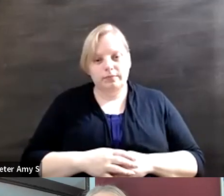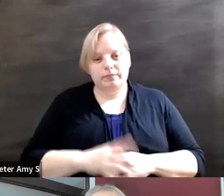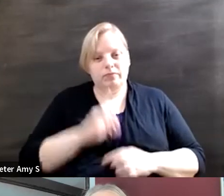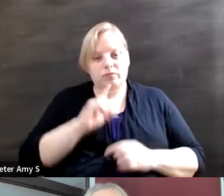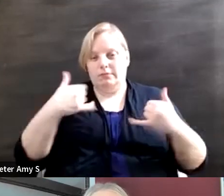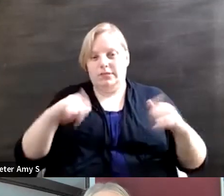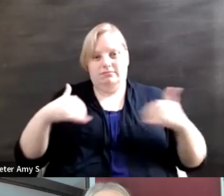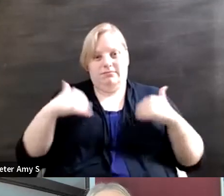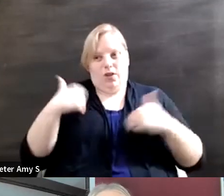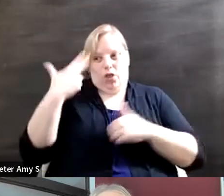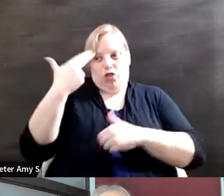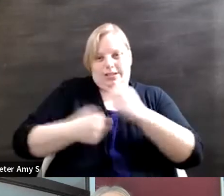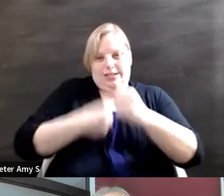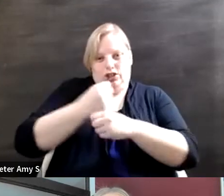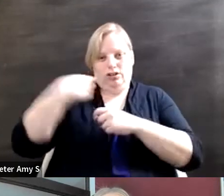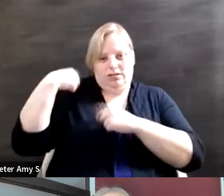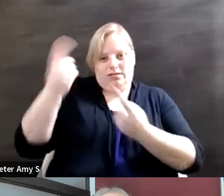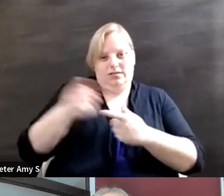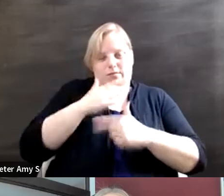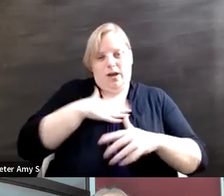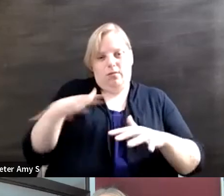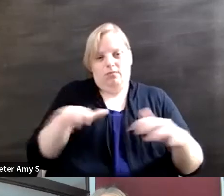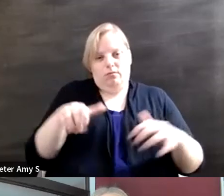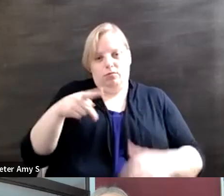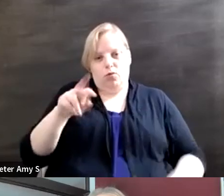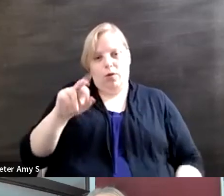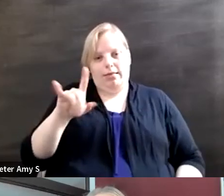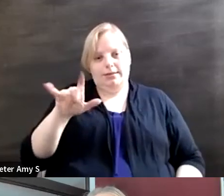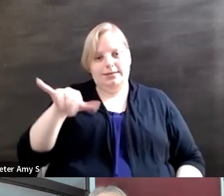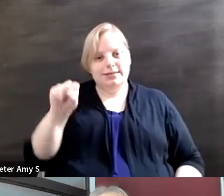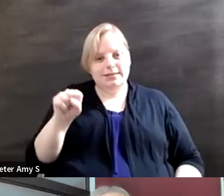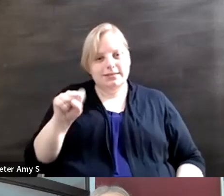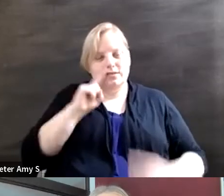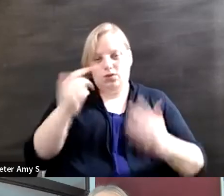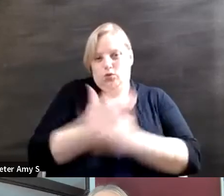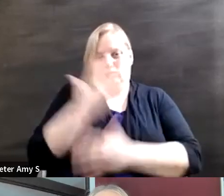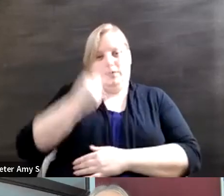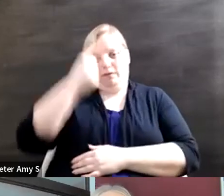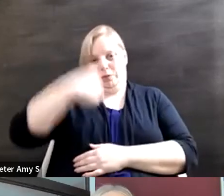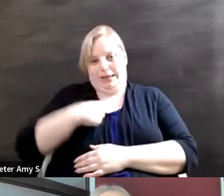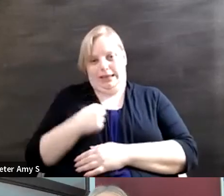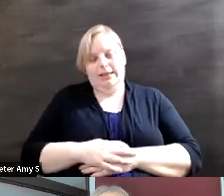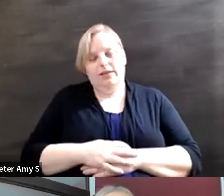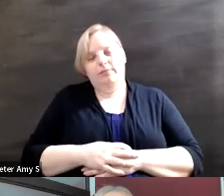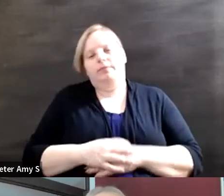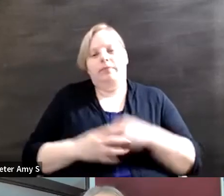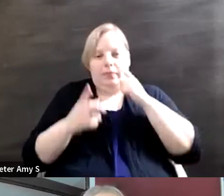I'm 13 years into my paralysis and I'm new to this I can you guys could run or wheel or however you